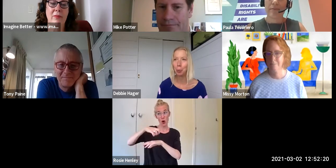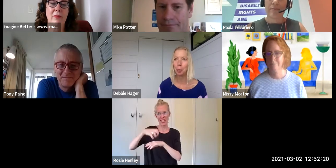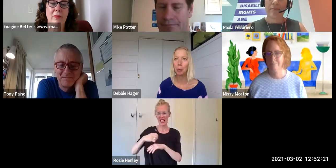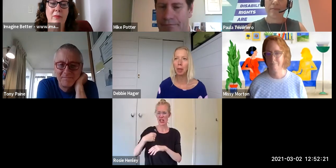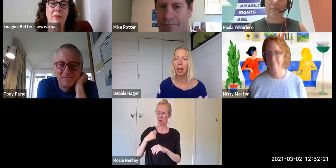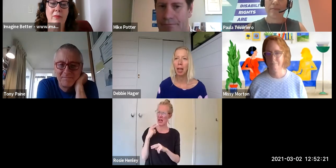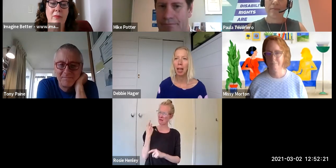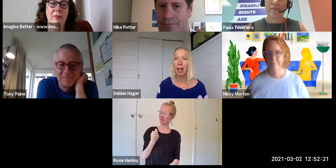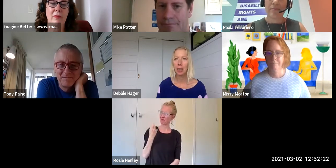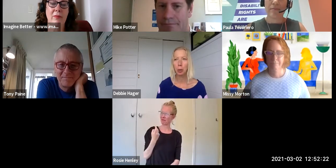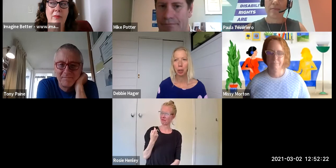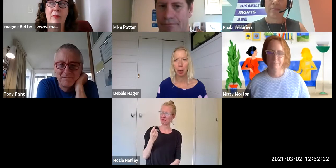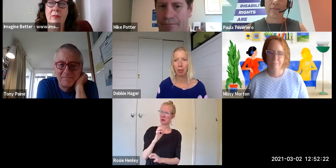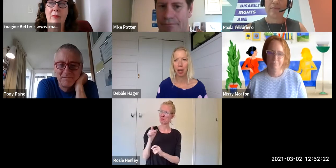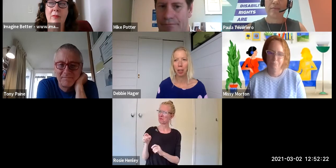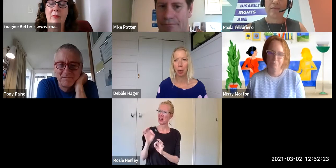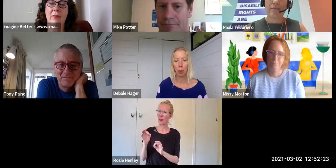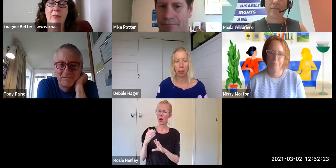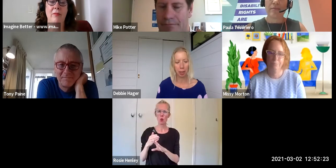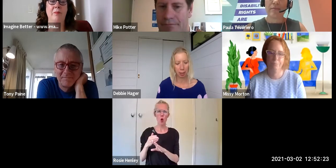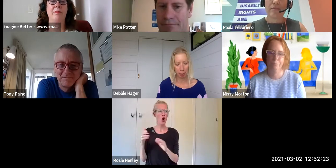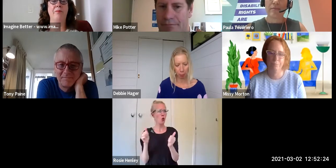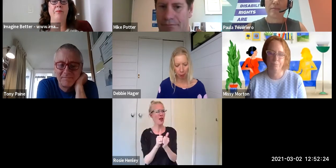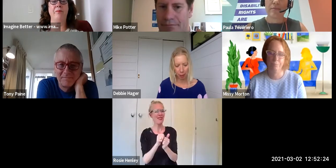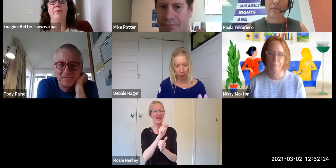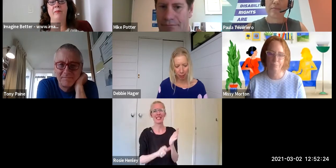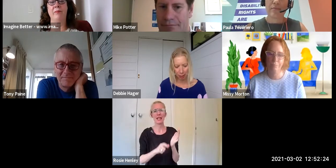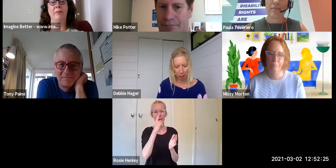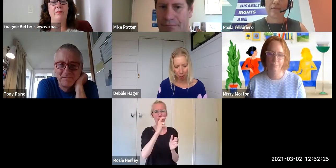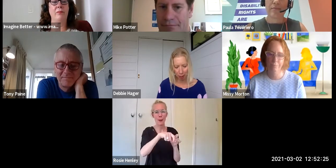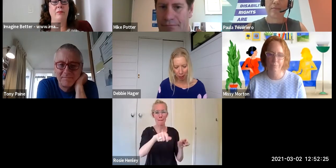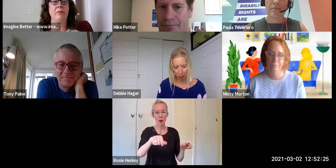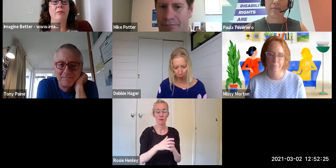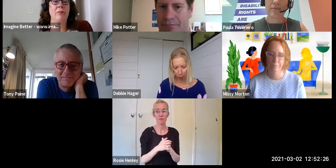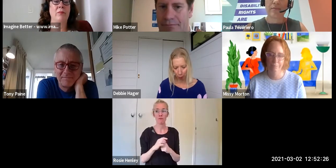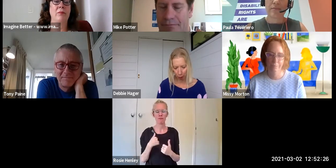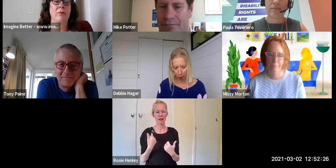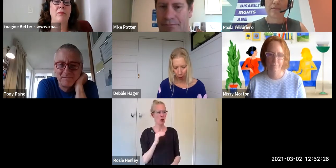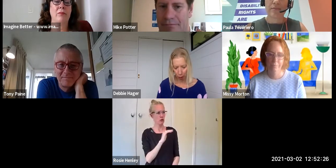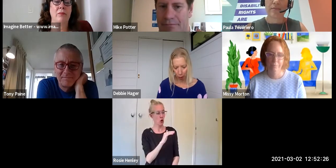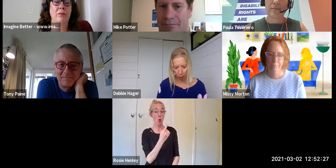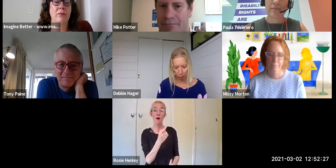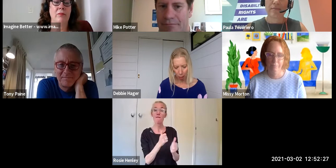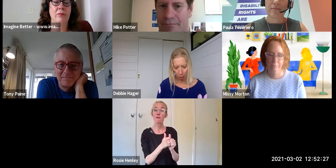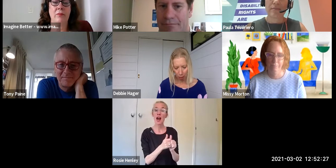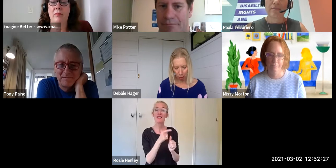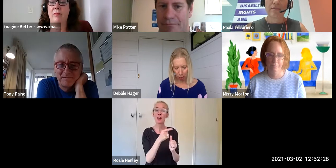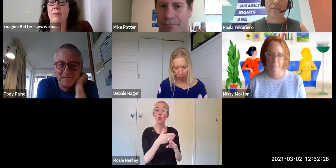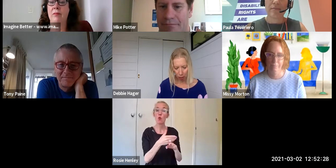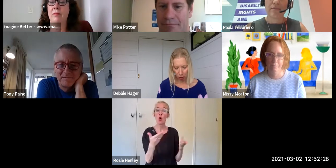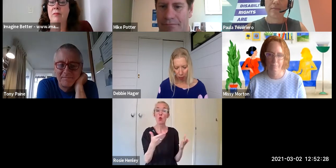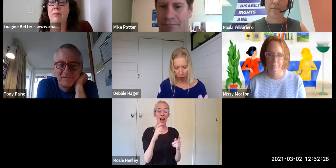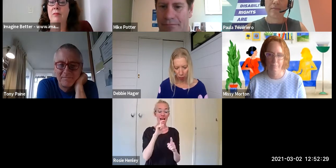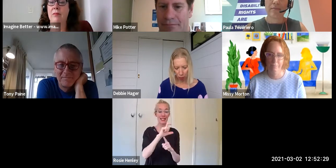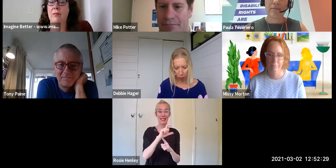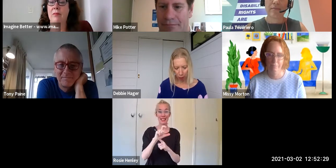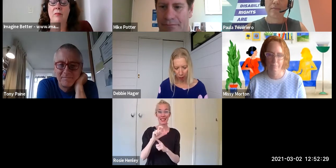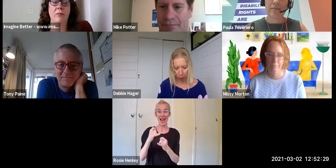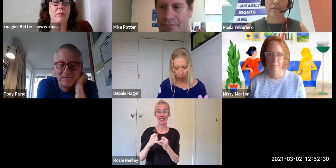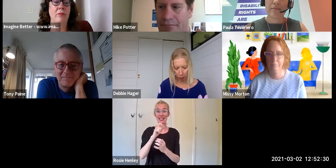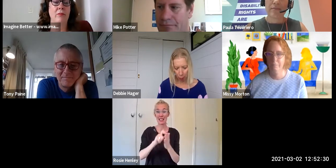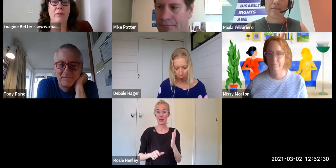I talked to my friend who worked at CCS Disability about the idea of doing sexuality work with